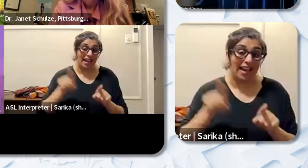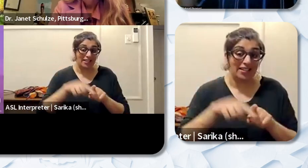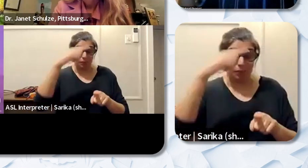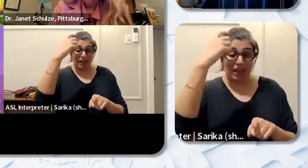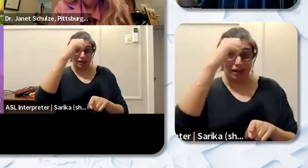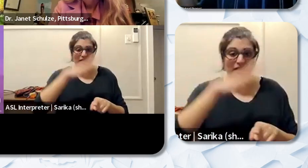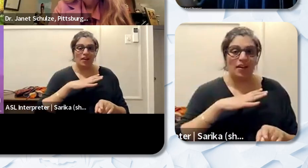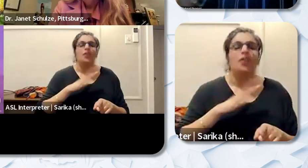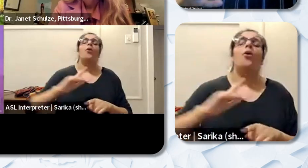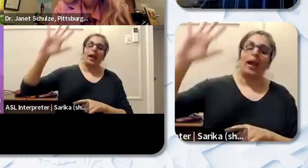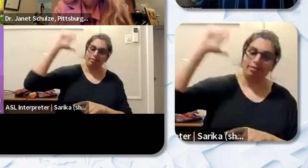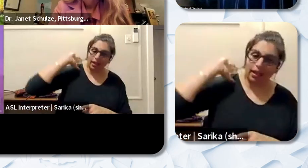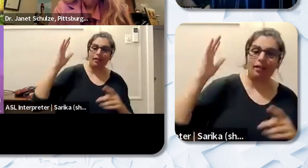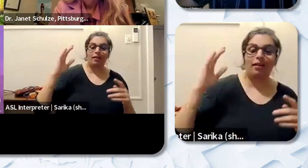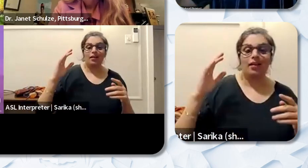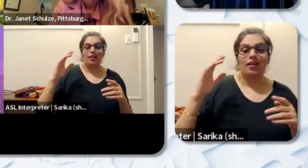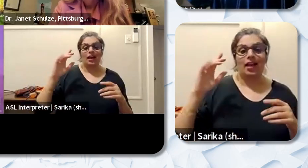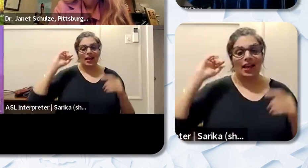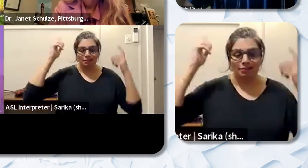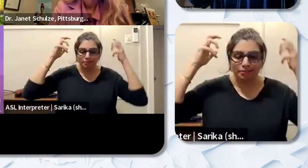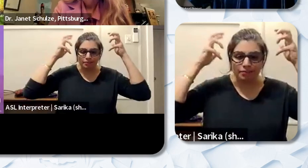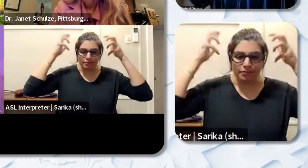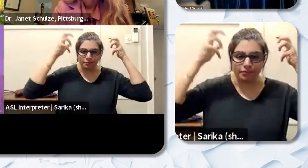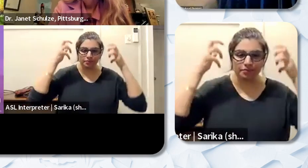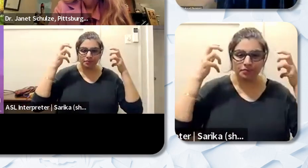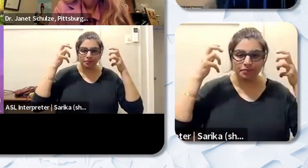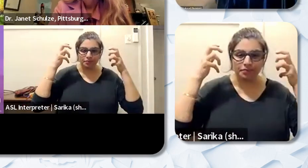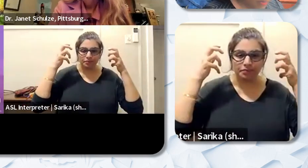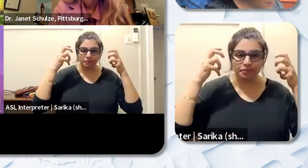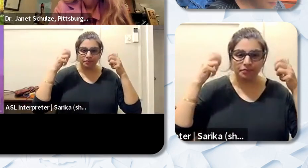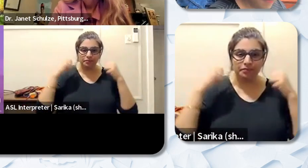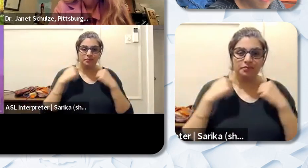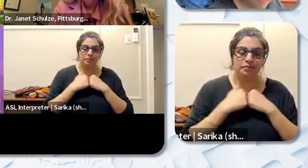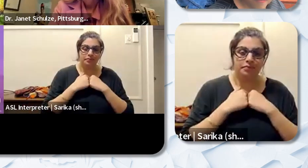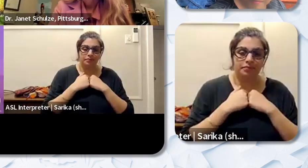than it is now but I would texturize it and then use like a (comb) something to like give me like